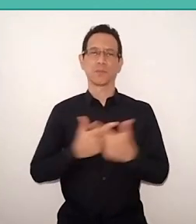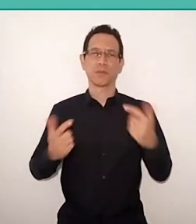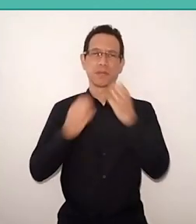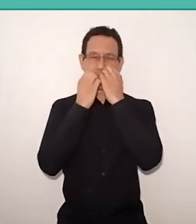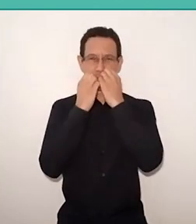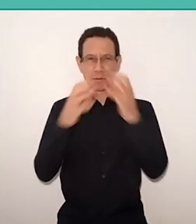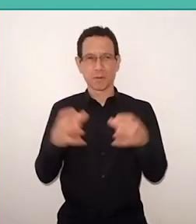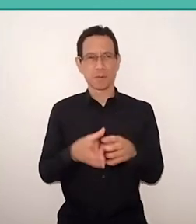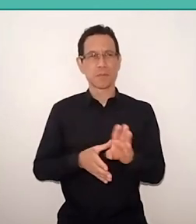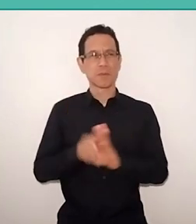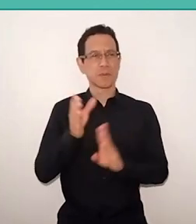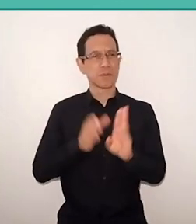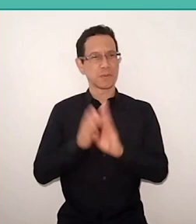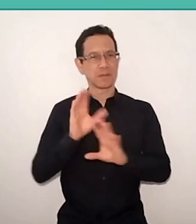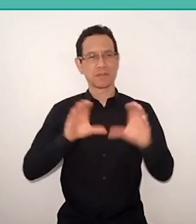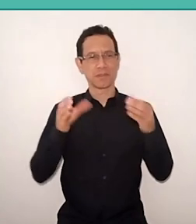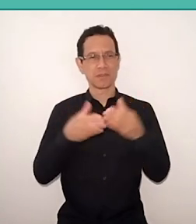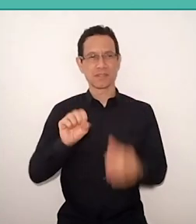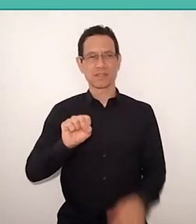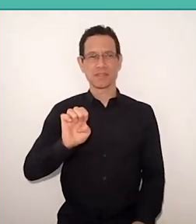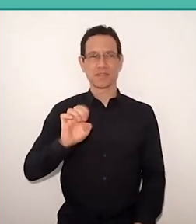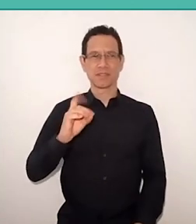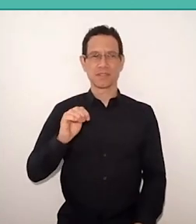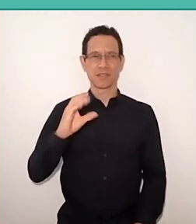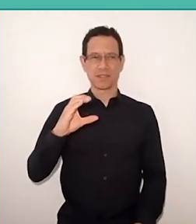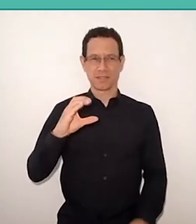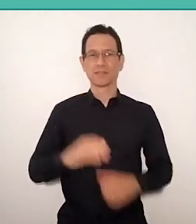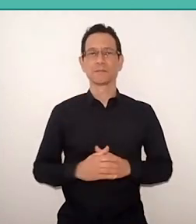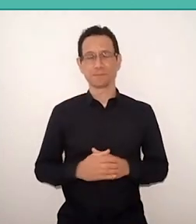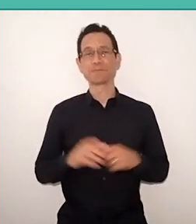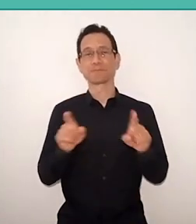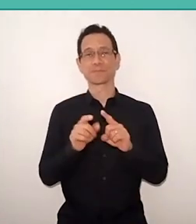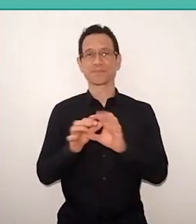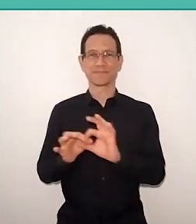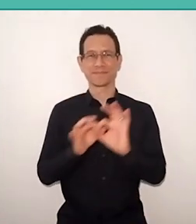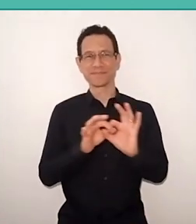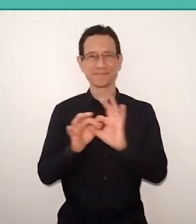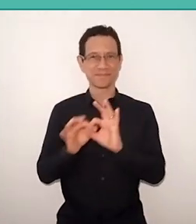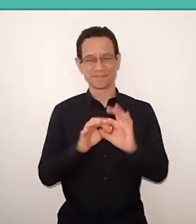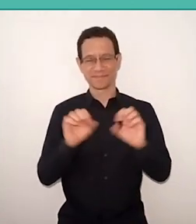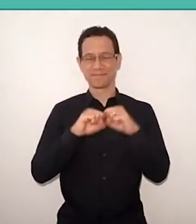in the CEDAC Educational Community and also as a partner of this seminar from the beginning.